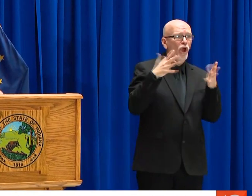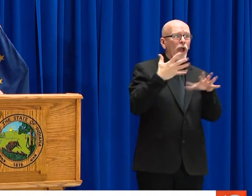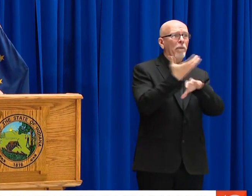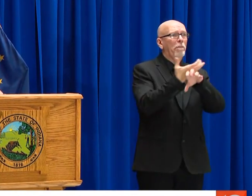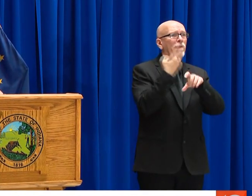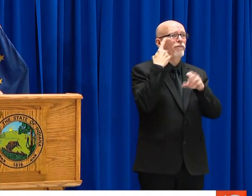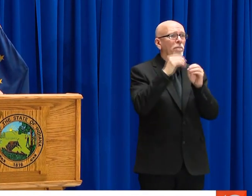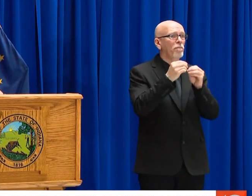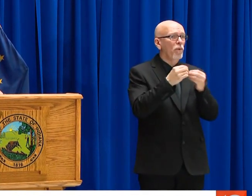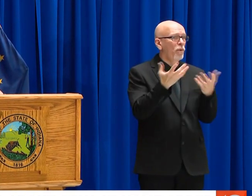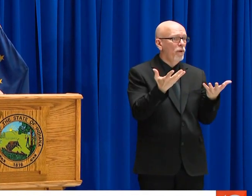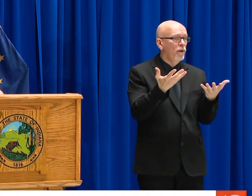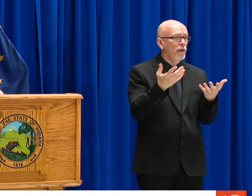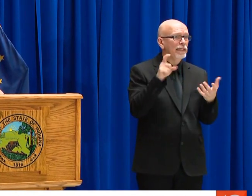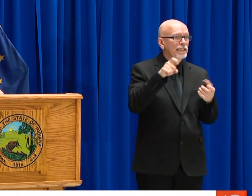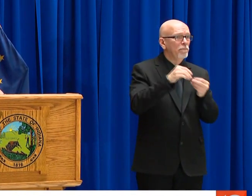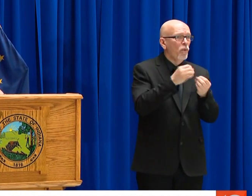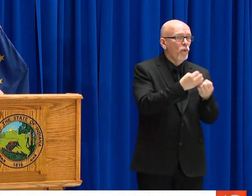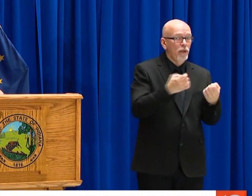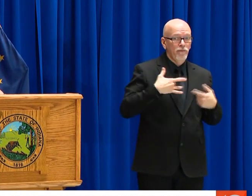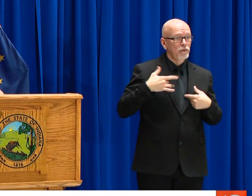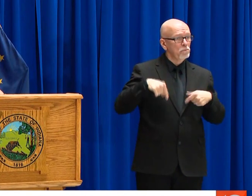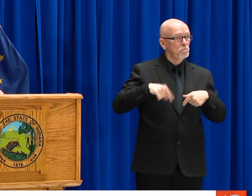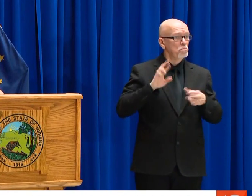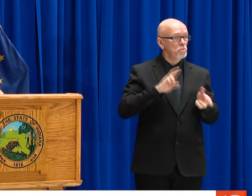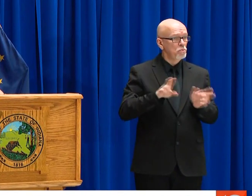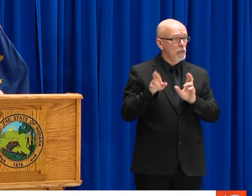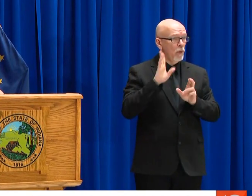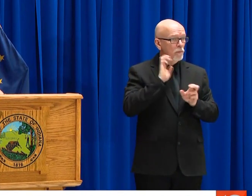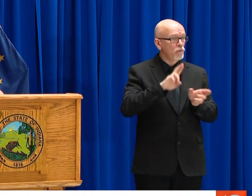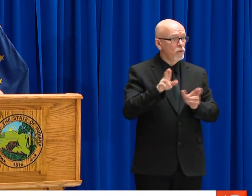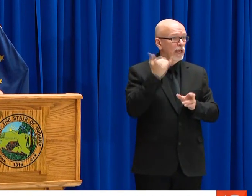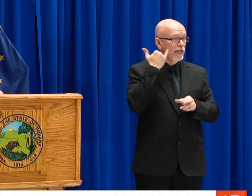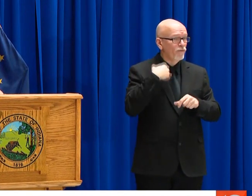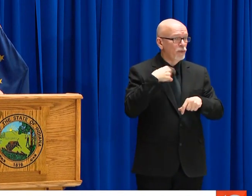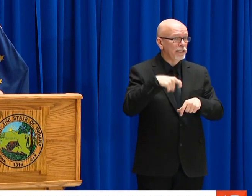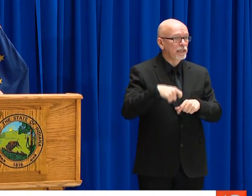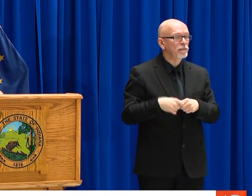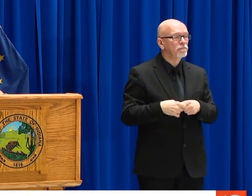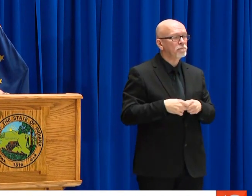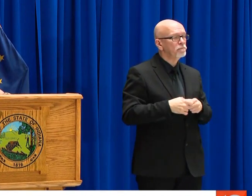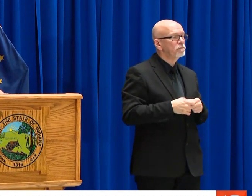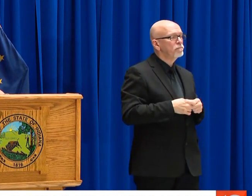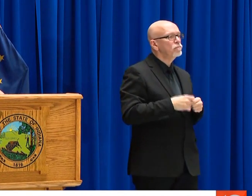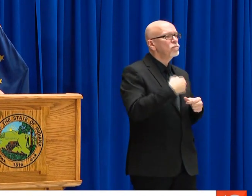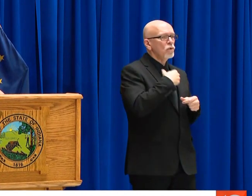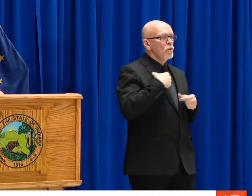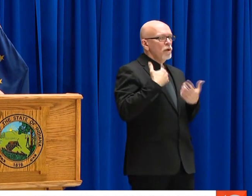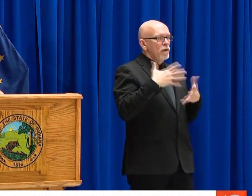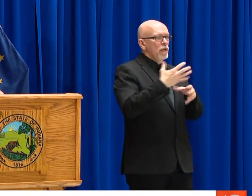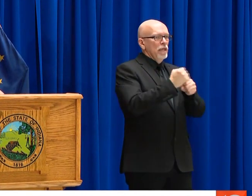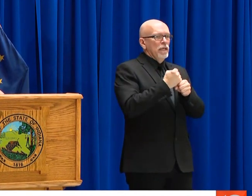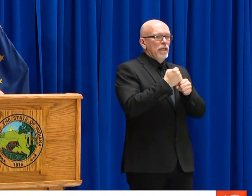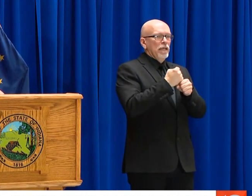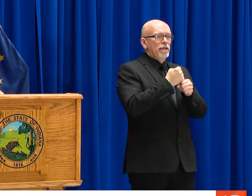ABLE TO GET THE EQUIPMENT YOU NEED WHEN NEW YORK AND NEW NEW